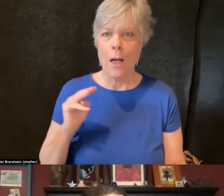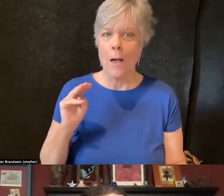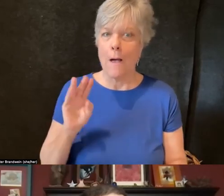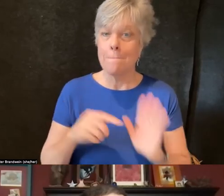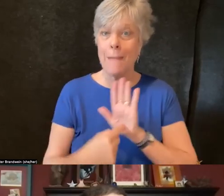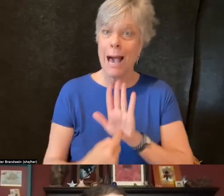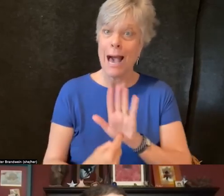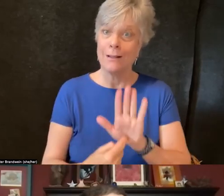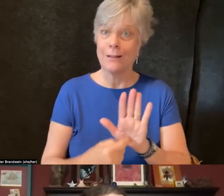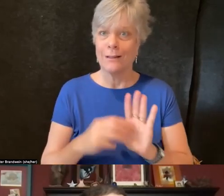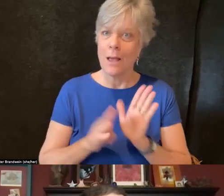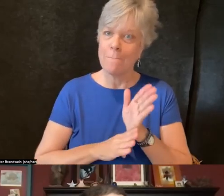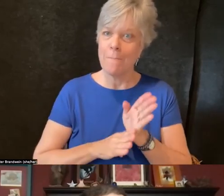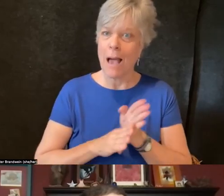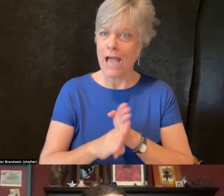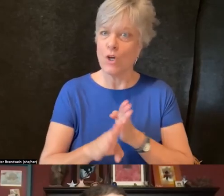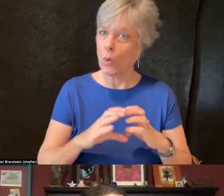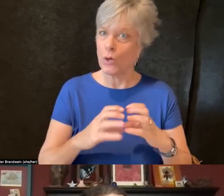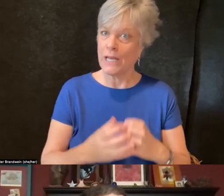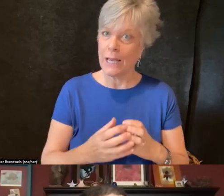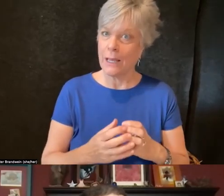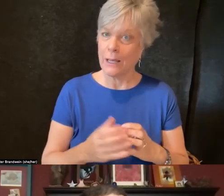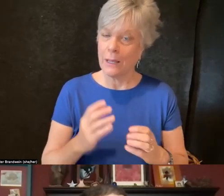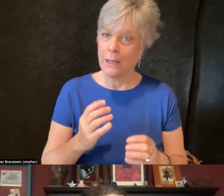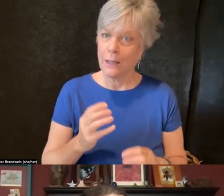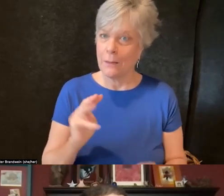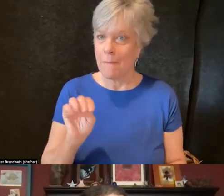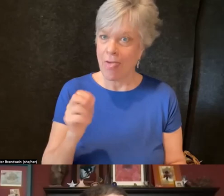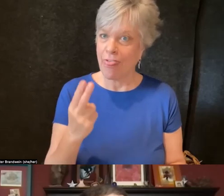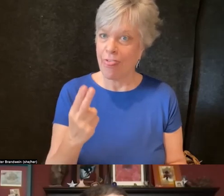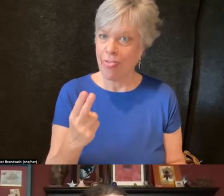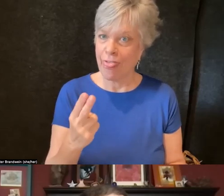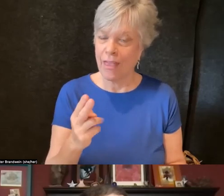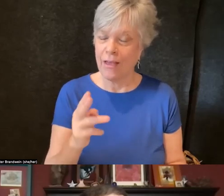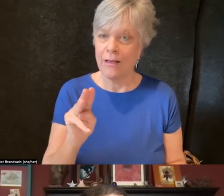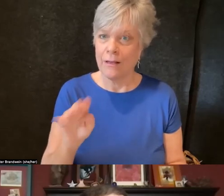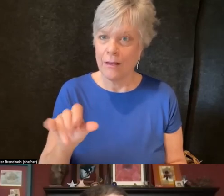But that contradicts a lot with what I have to do as a disabled person moving through space.